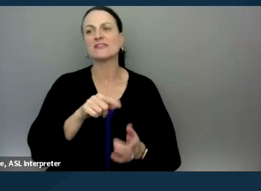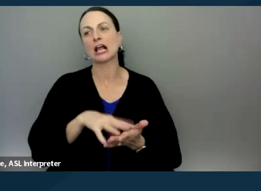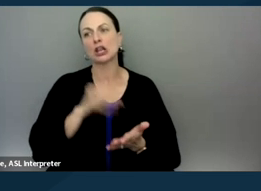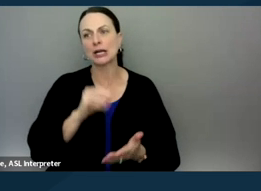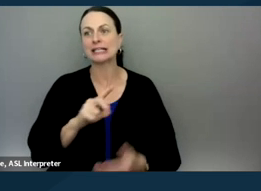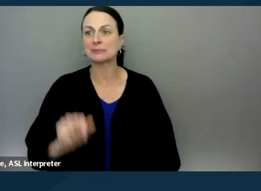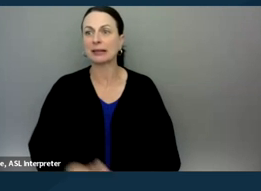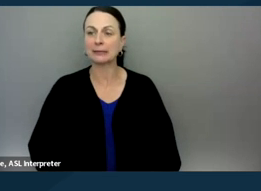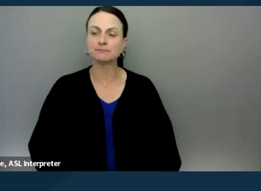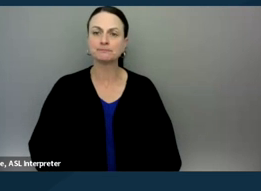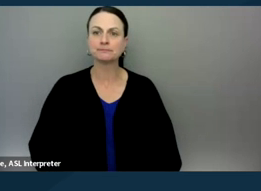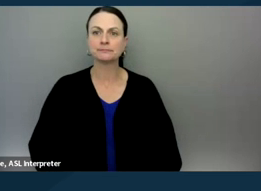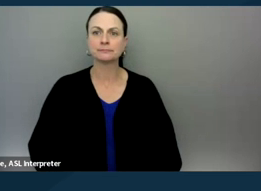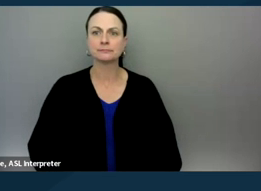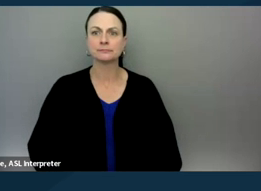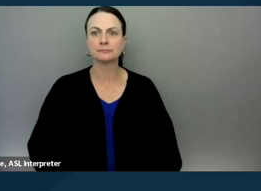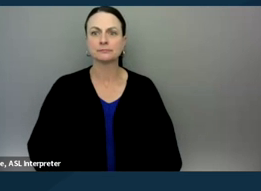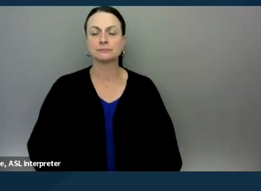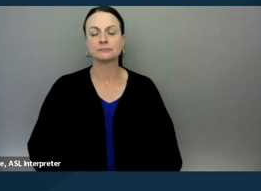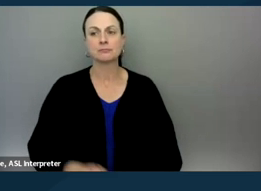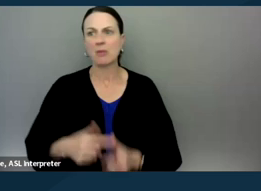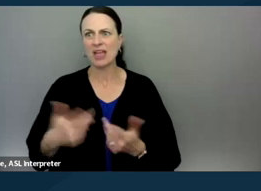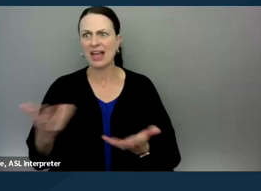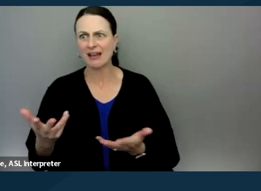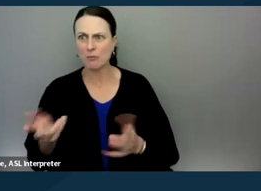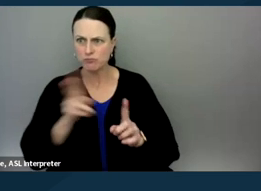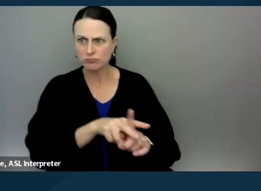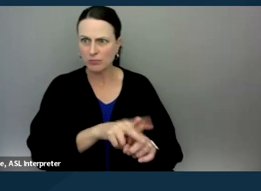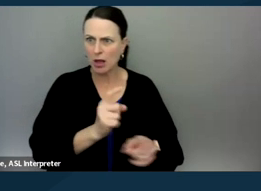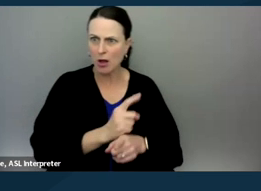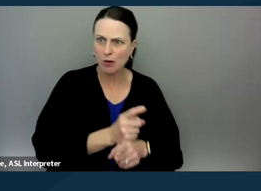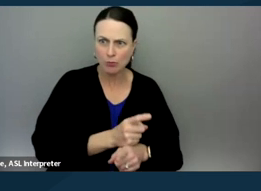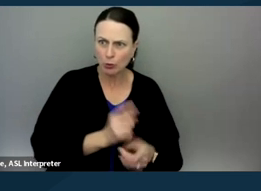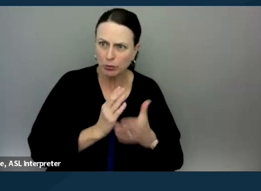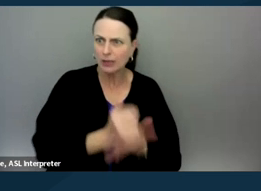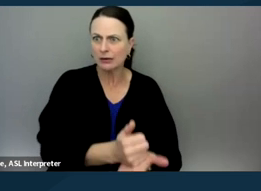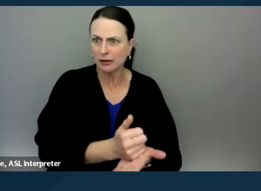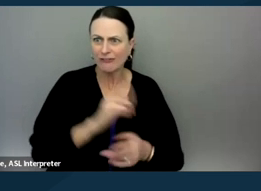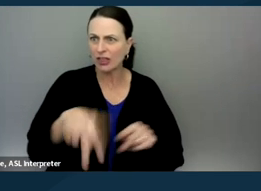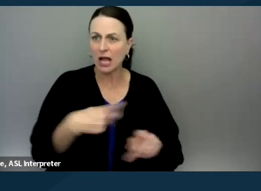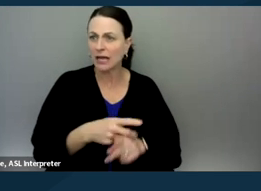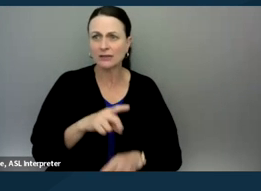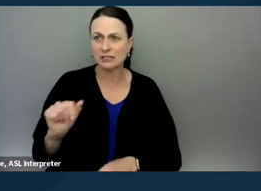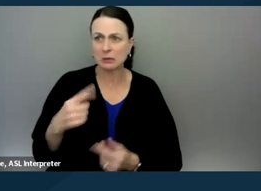but then, you know, the problem is then what interventions are appropriate? The kind of disability they have never gets discussed."